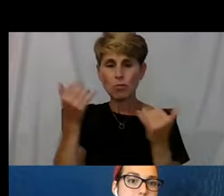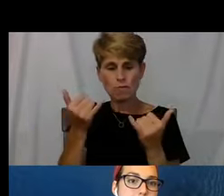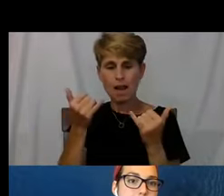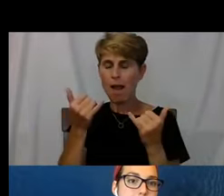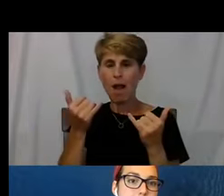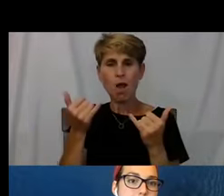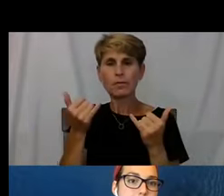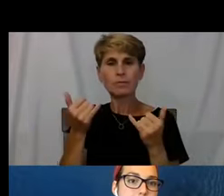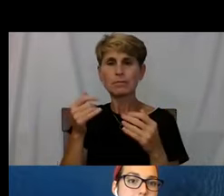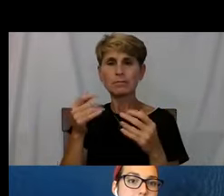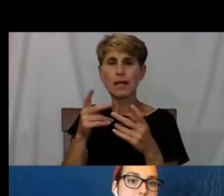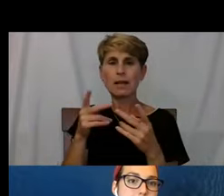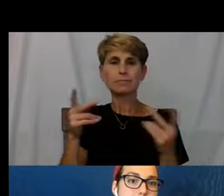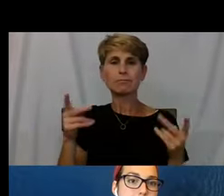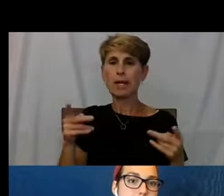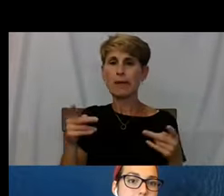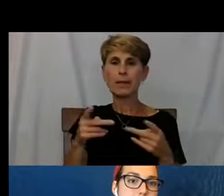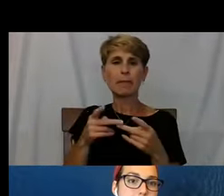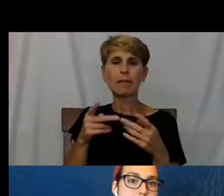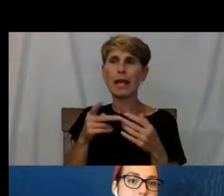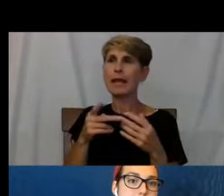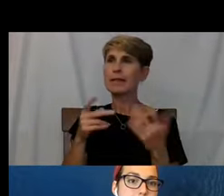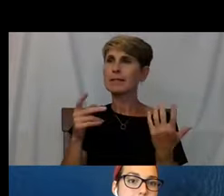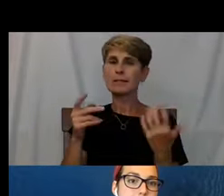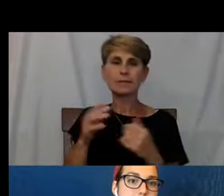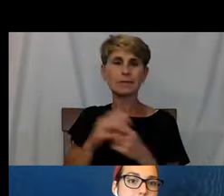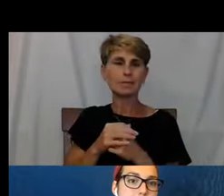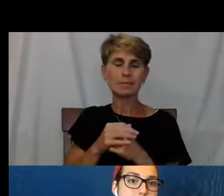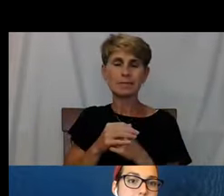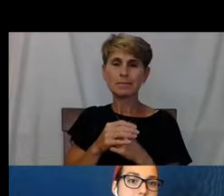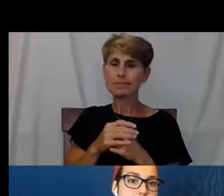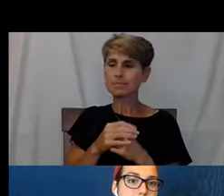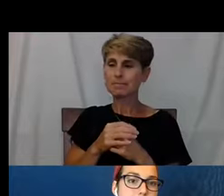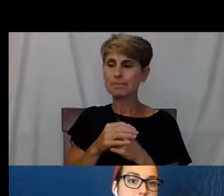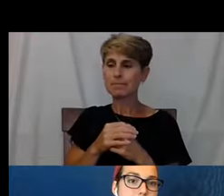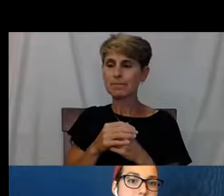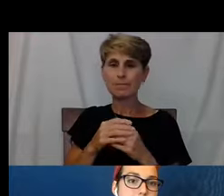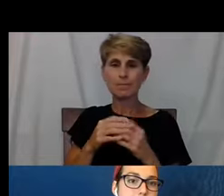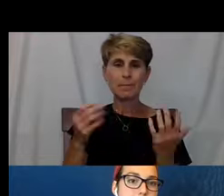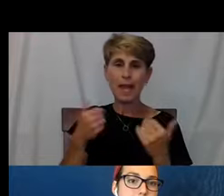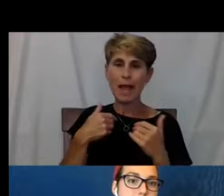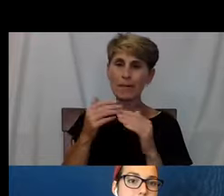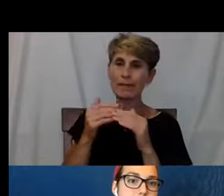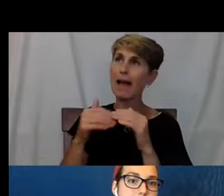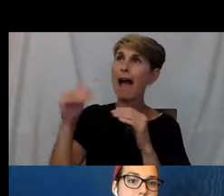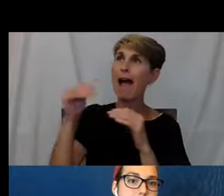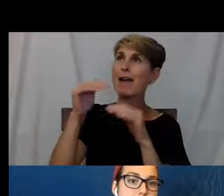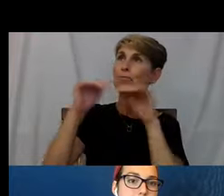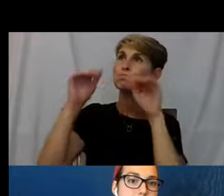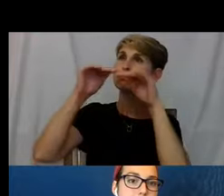It's several floors up from the basement of the hierarchy of needs and I'm really thriving.